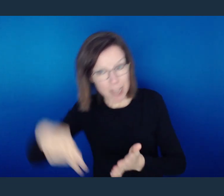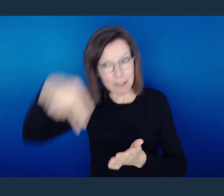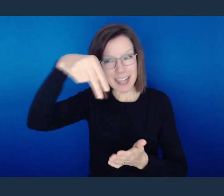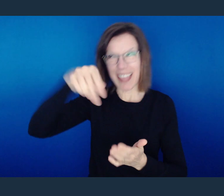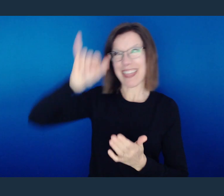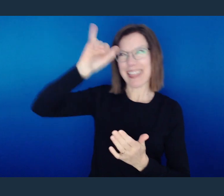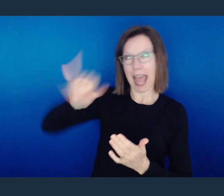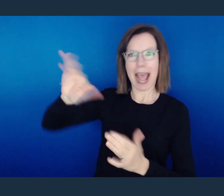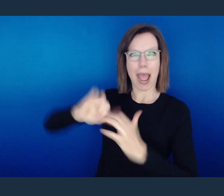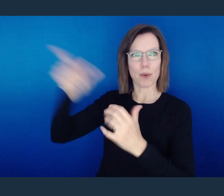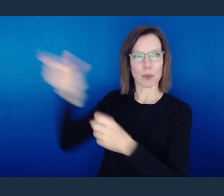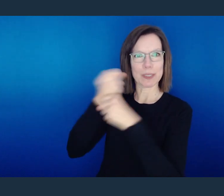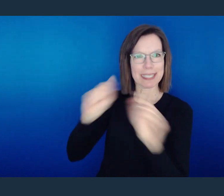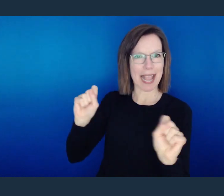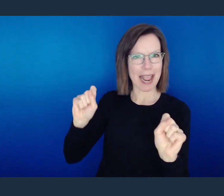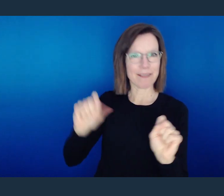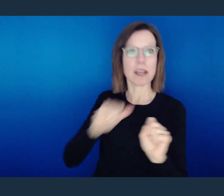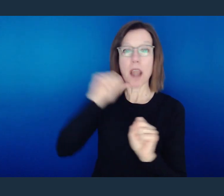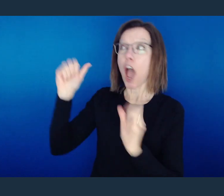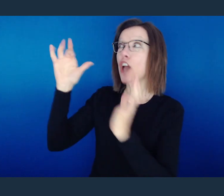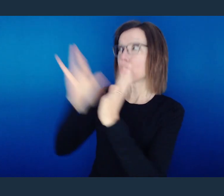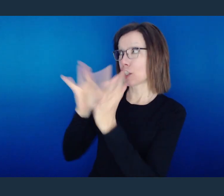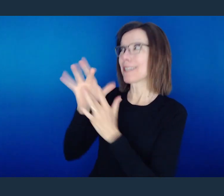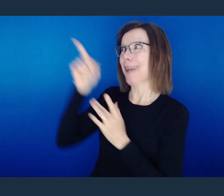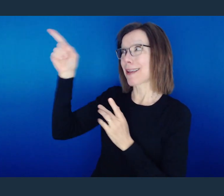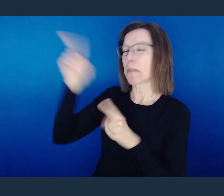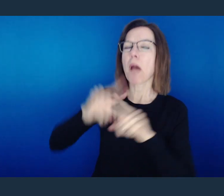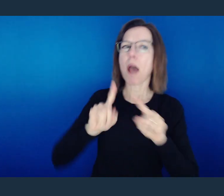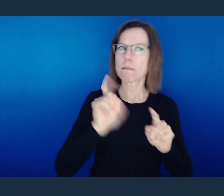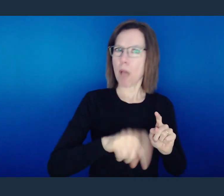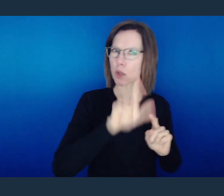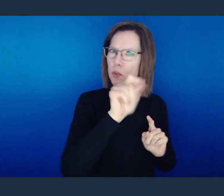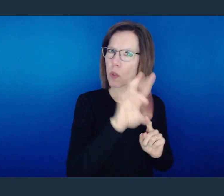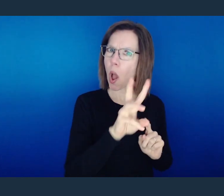was sufficient for salvation, and it's not Jesus and something else.